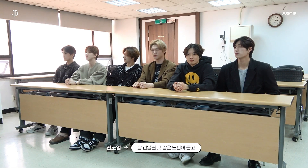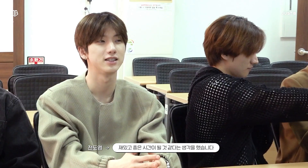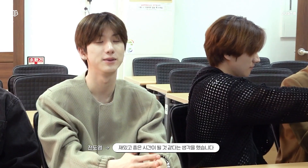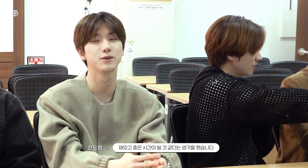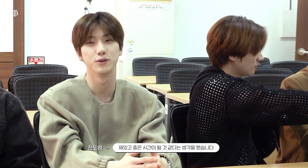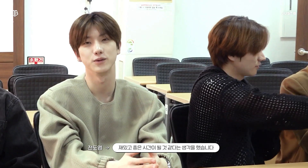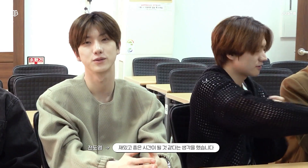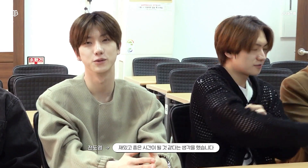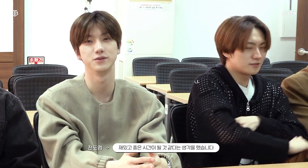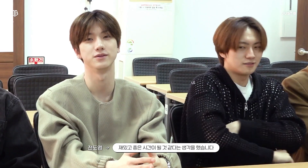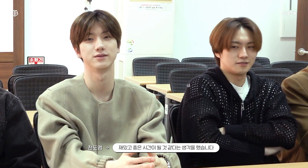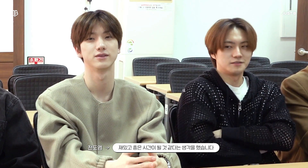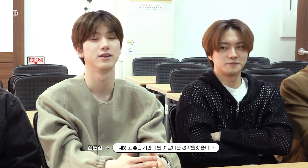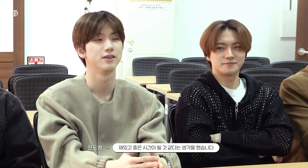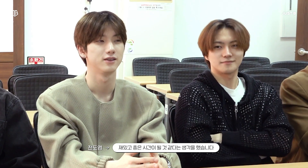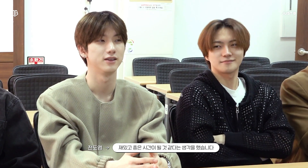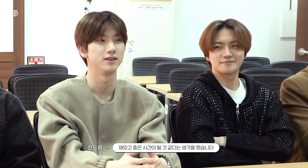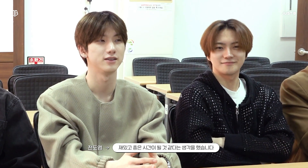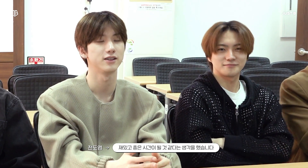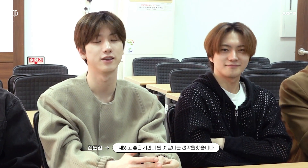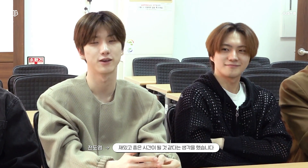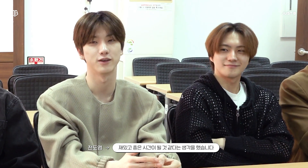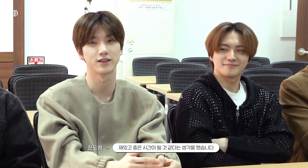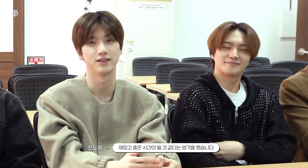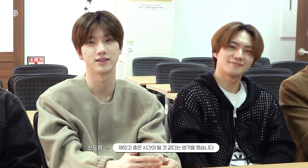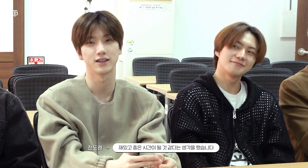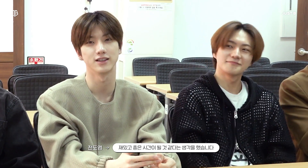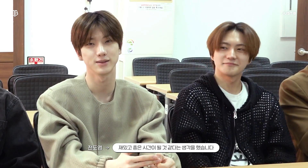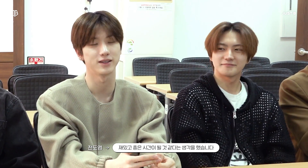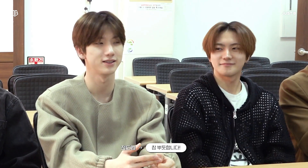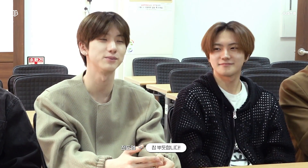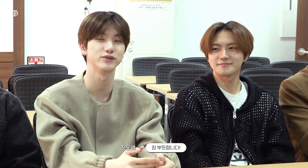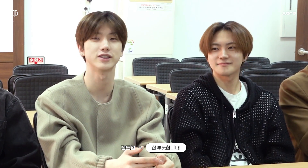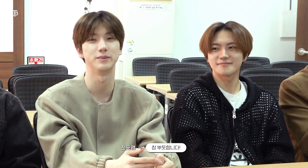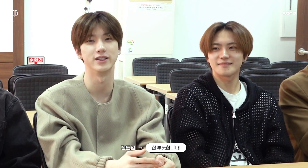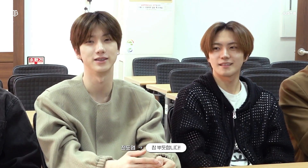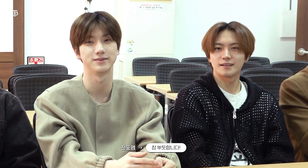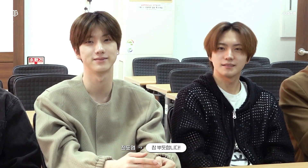I think it's going to be a fun and wonderful time It feels great!